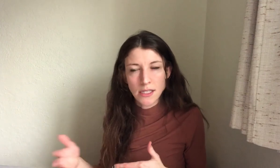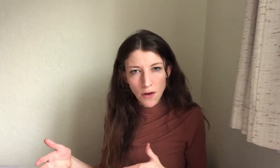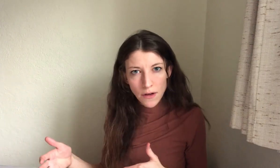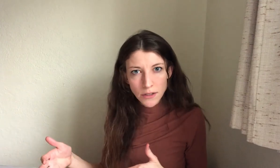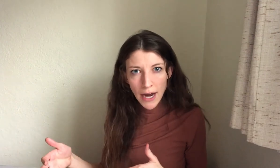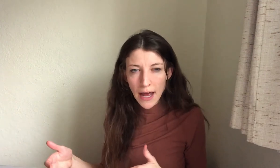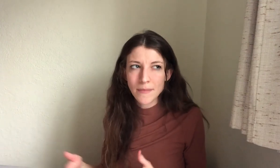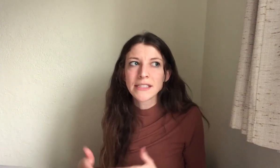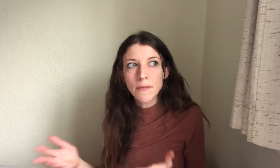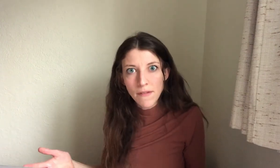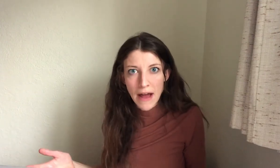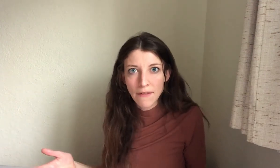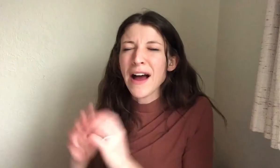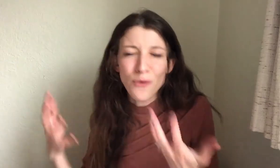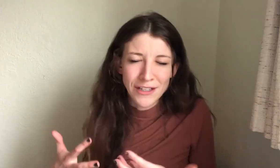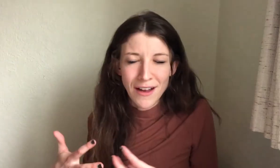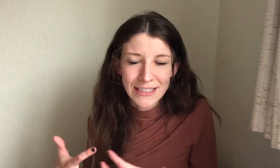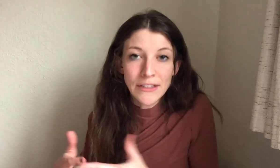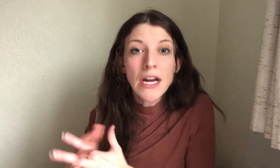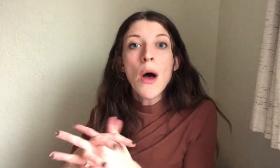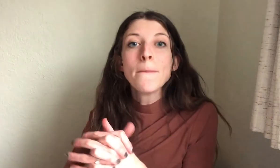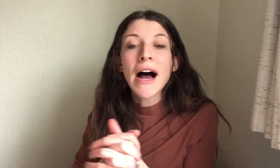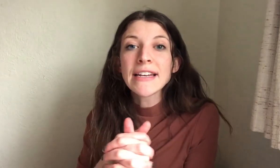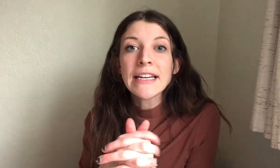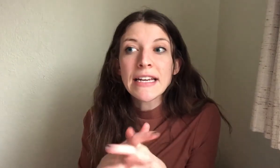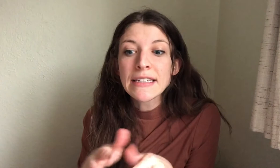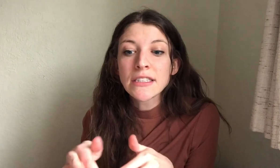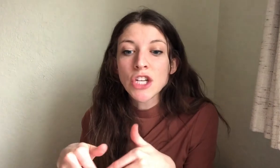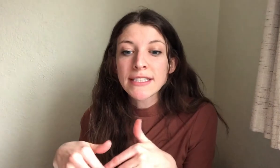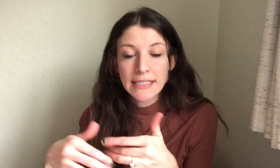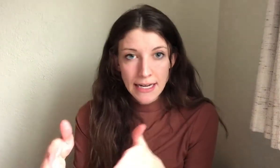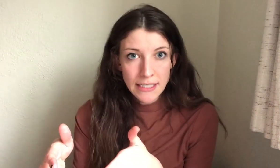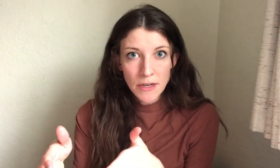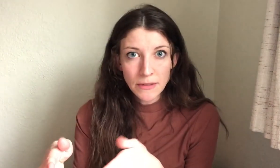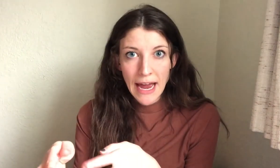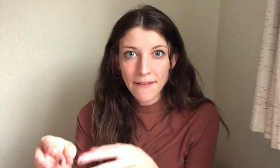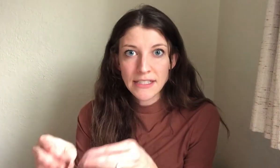cell phones. I mean, some of them have a lot of TV, but it is just nice to be able to have this